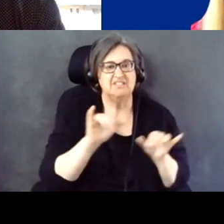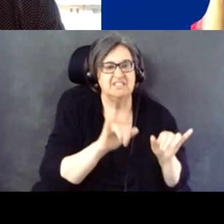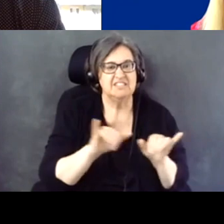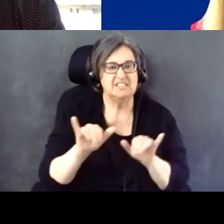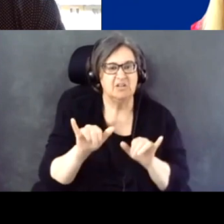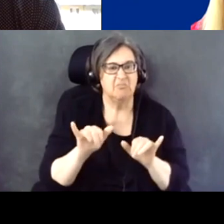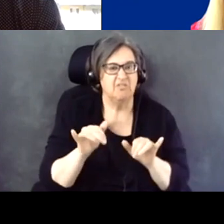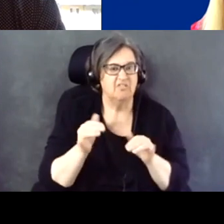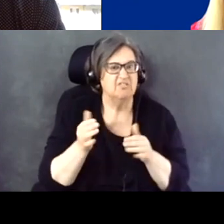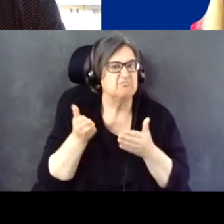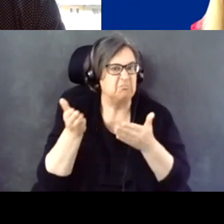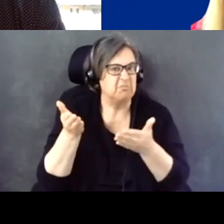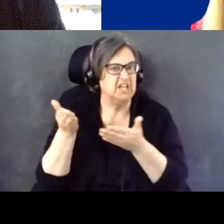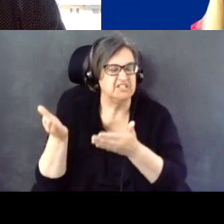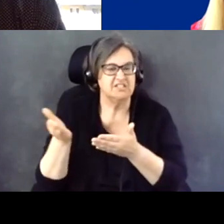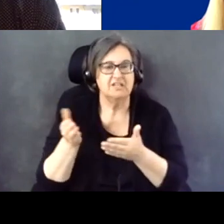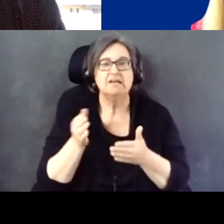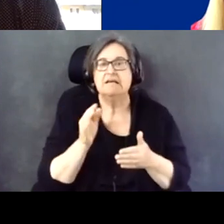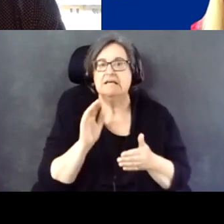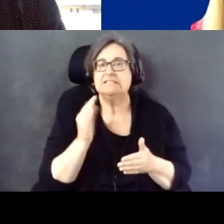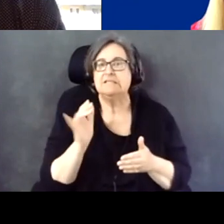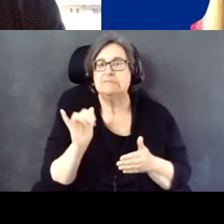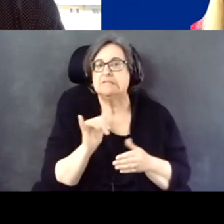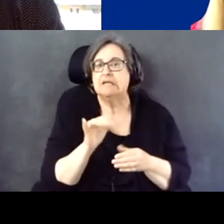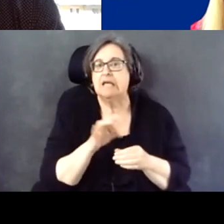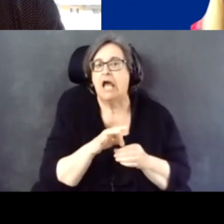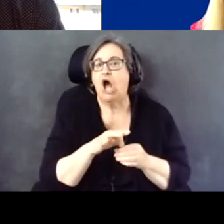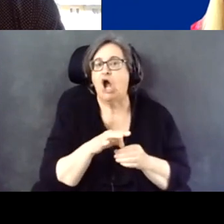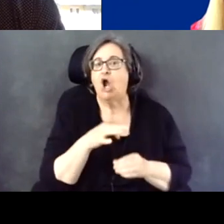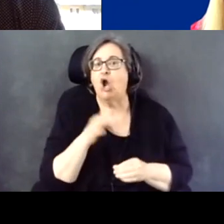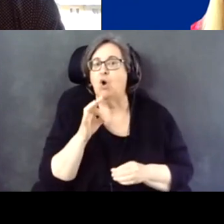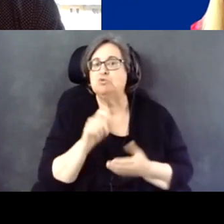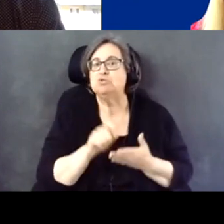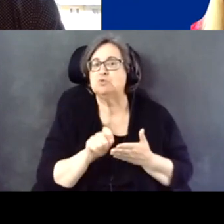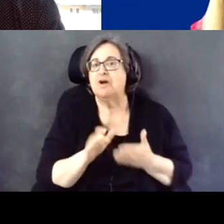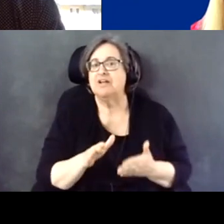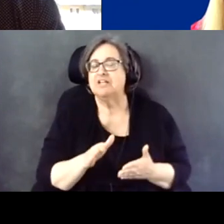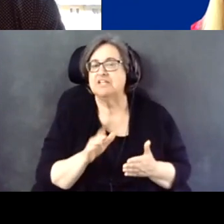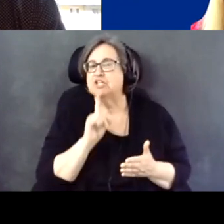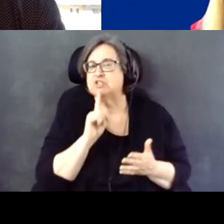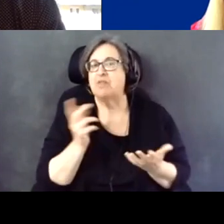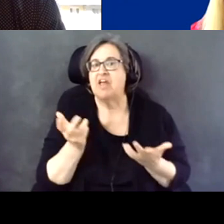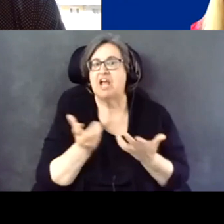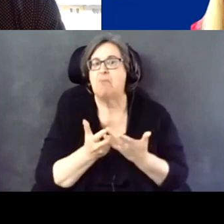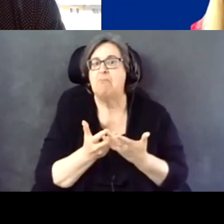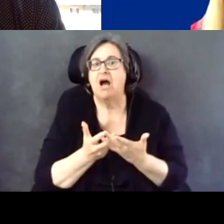So there needs to be a combined effort on their part and there needs to be a combined effort on our part.